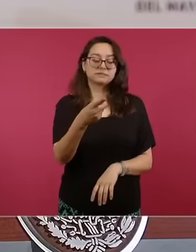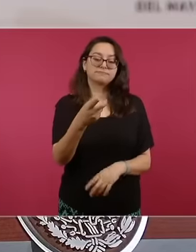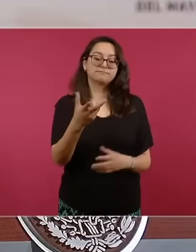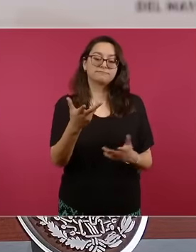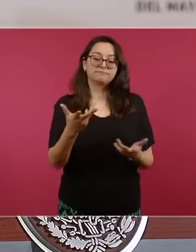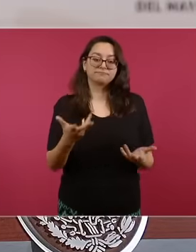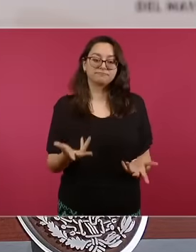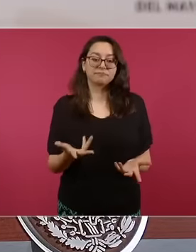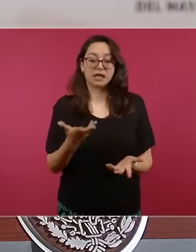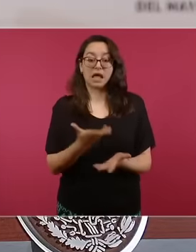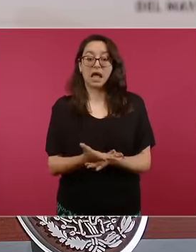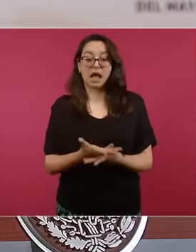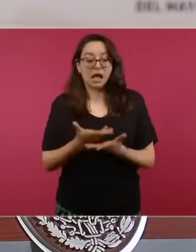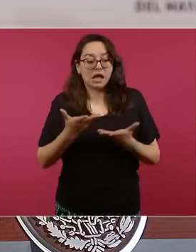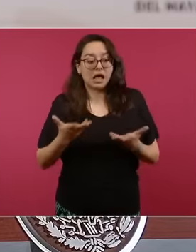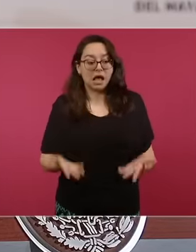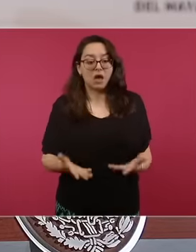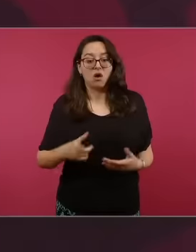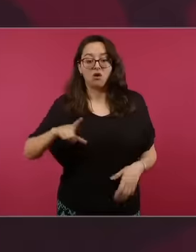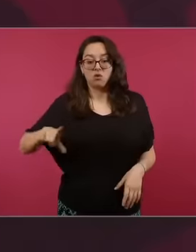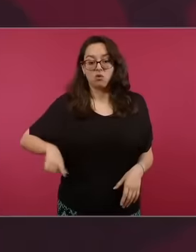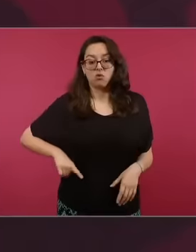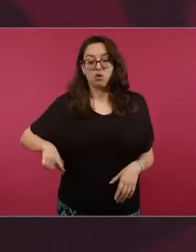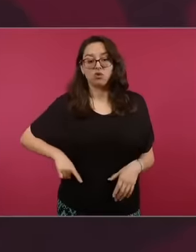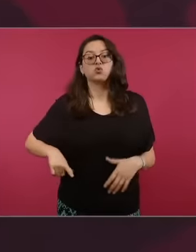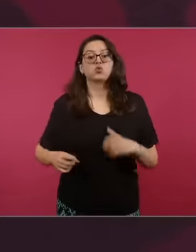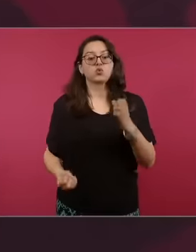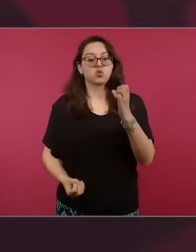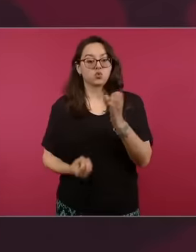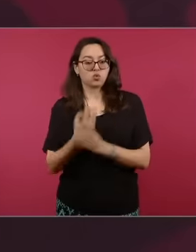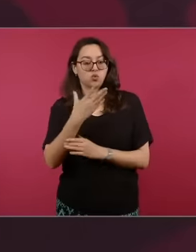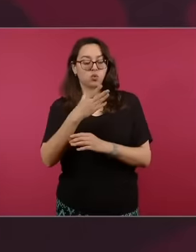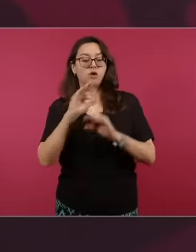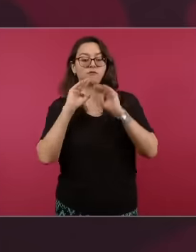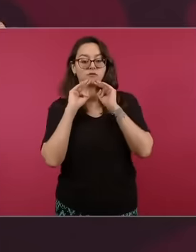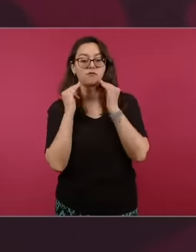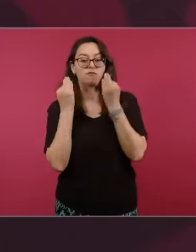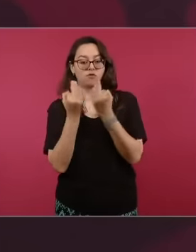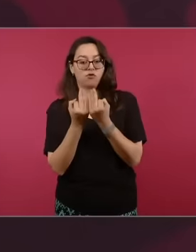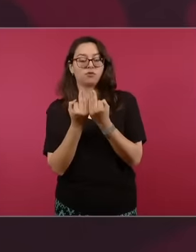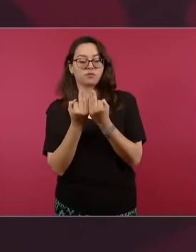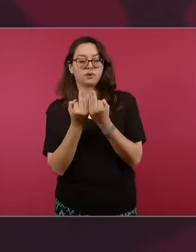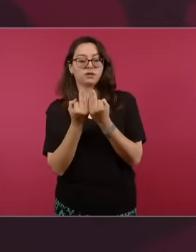new, the media,